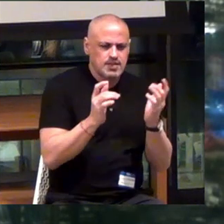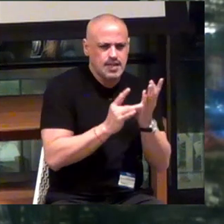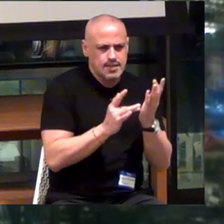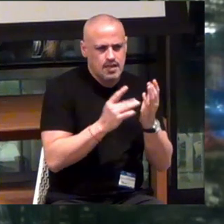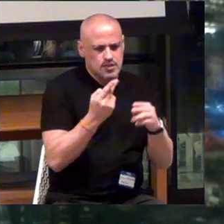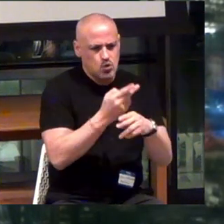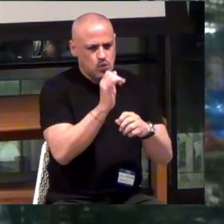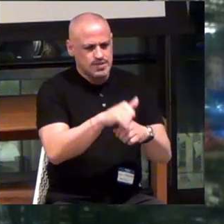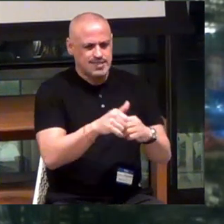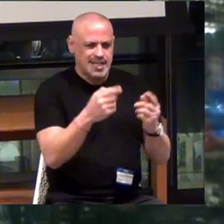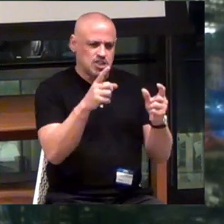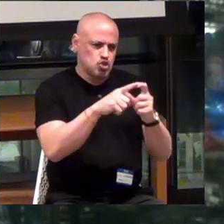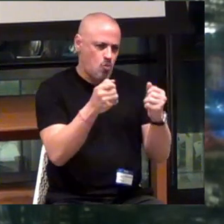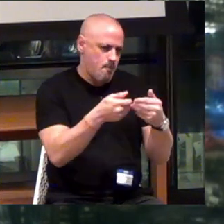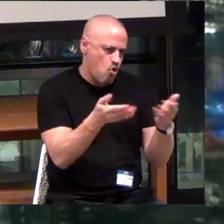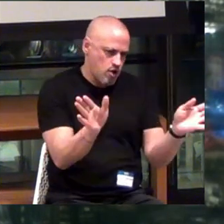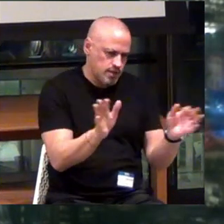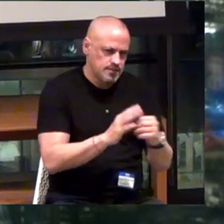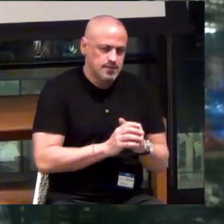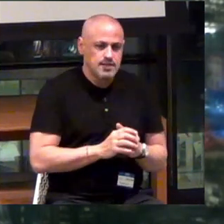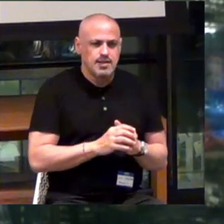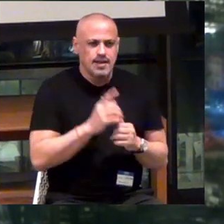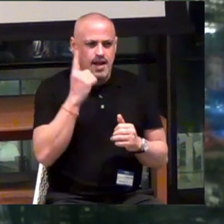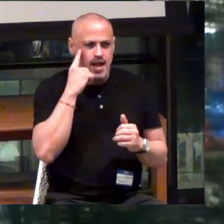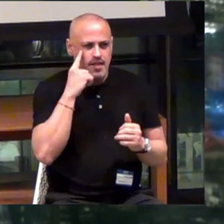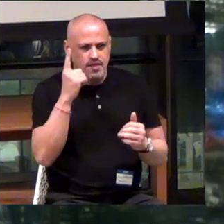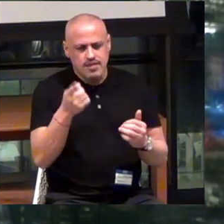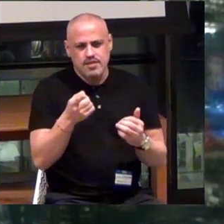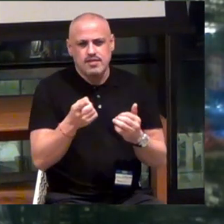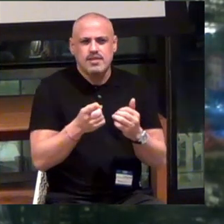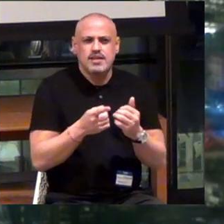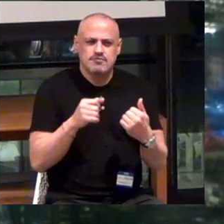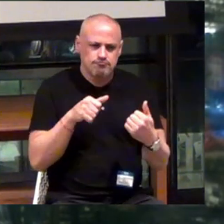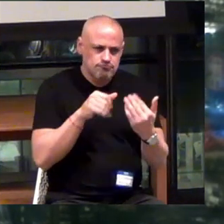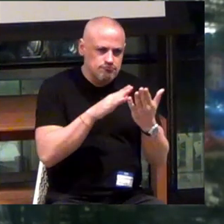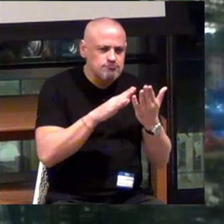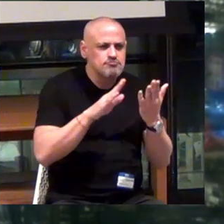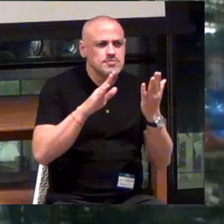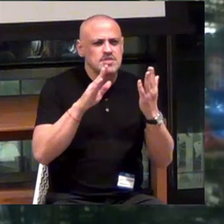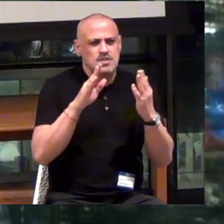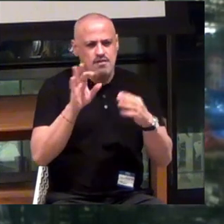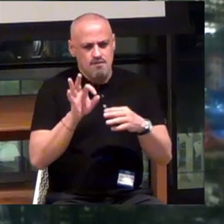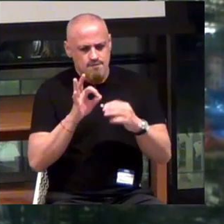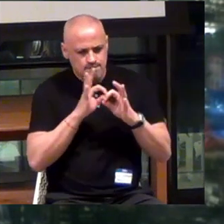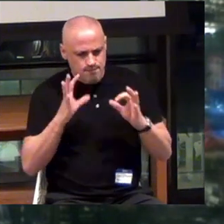term broadly. And I think that there are the block and tackle needs of form and function, the technology